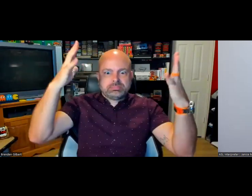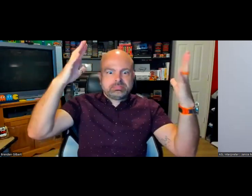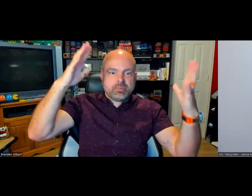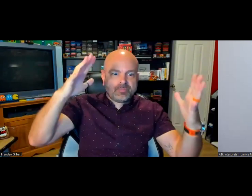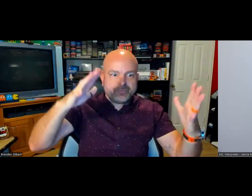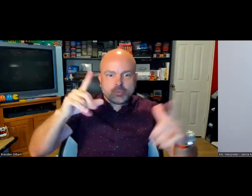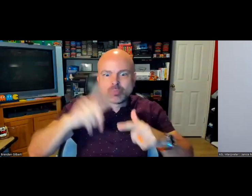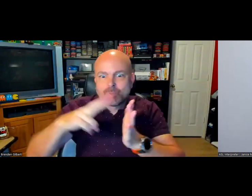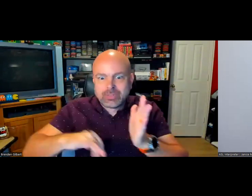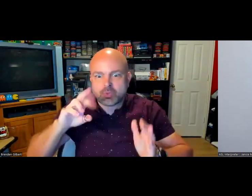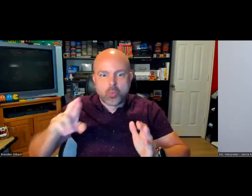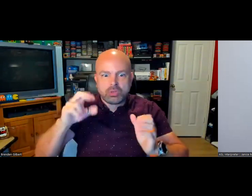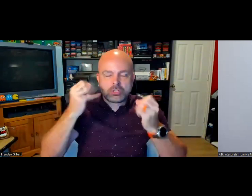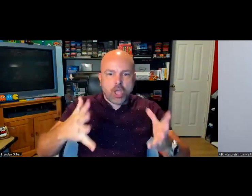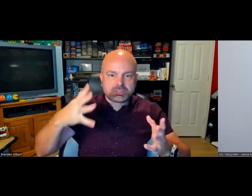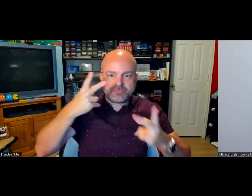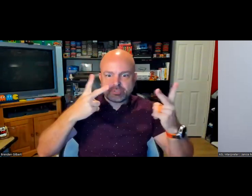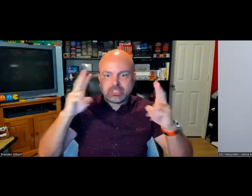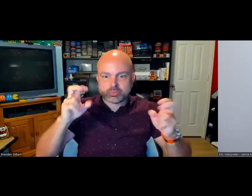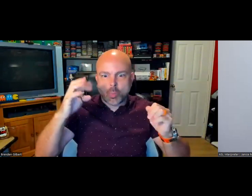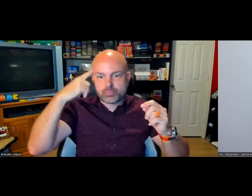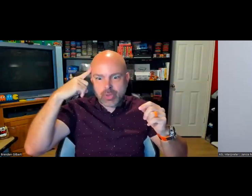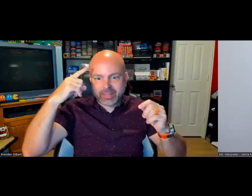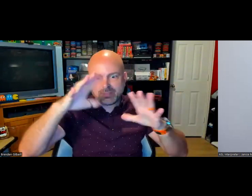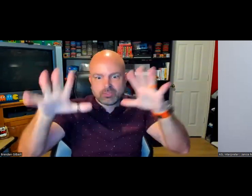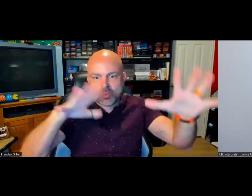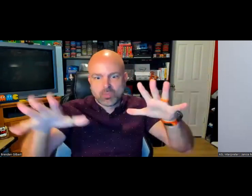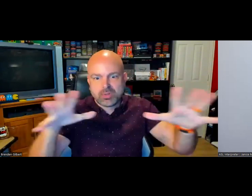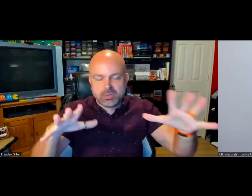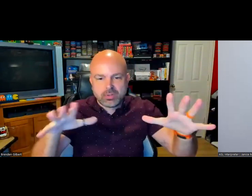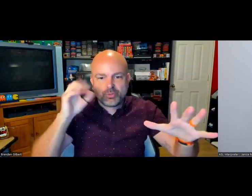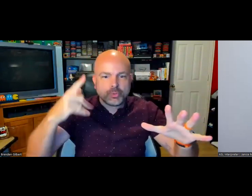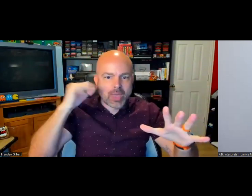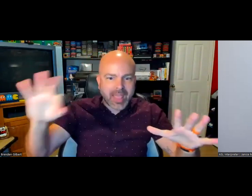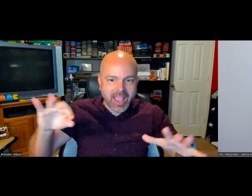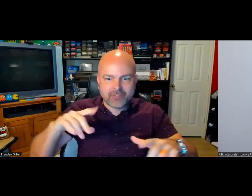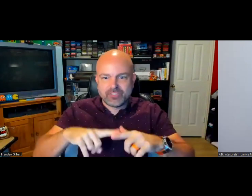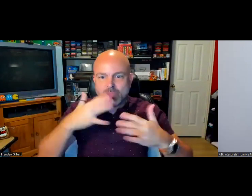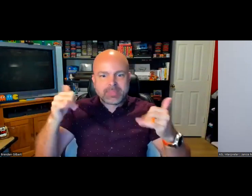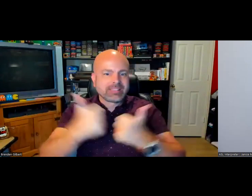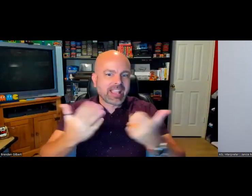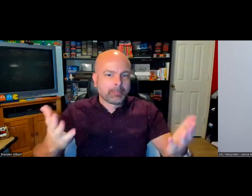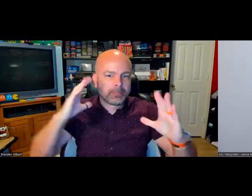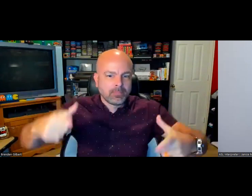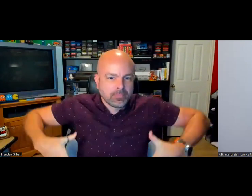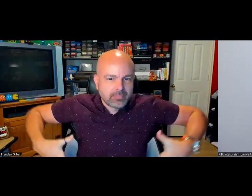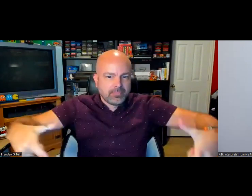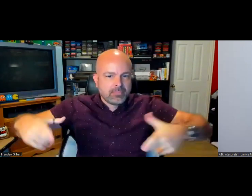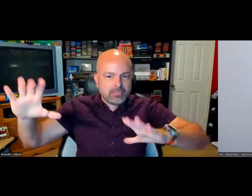lot of -- you can't read it because the person's body has walked through it, or they move backward, so you're not actually